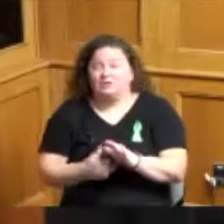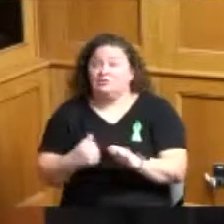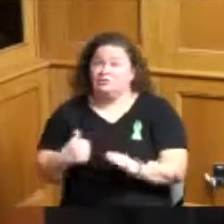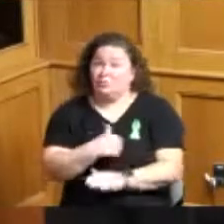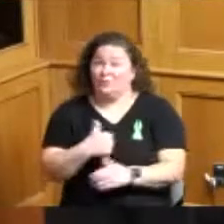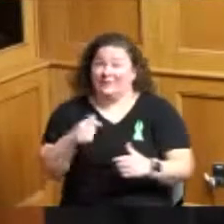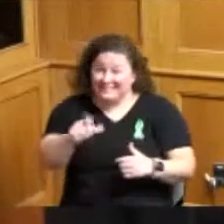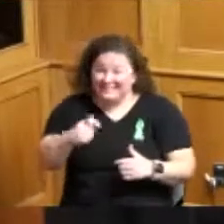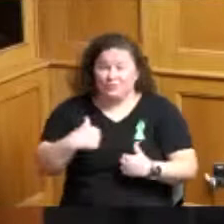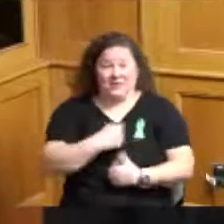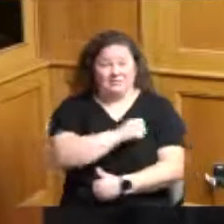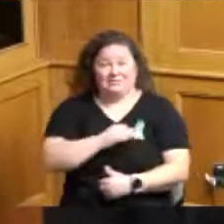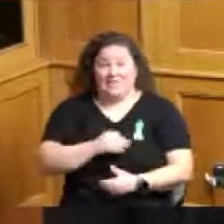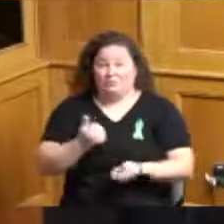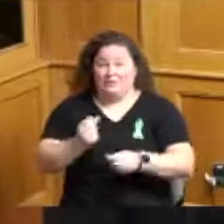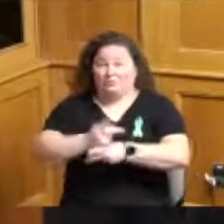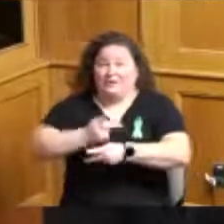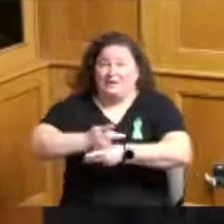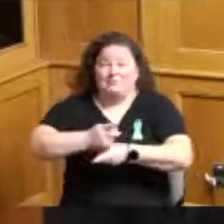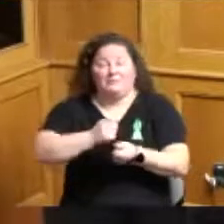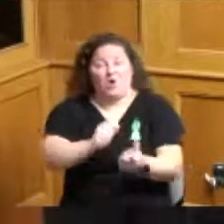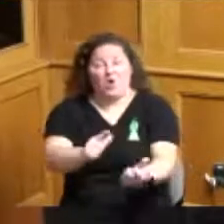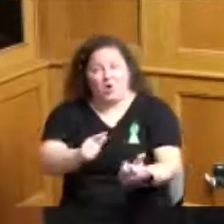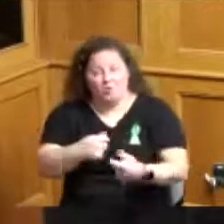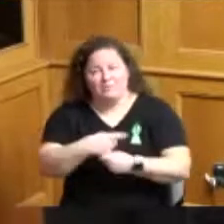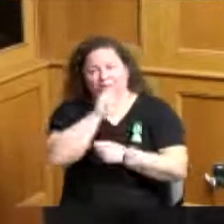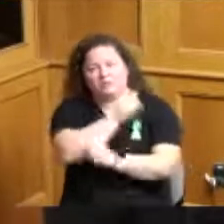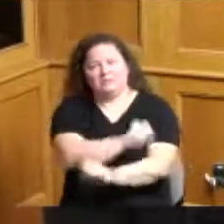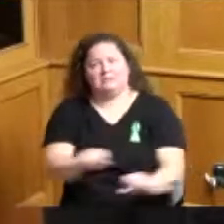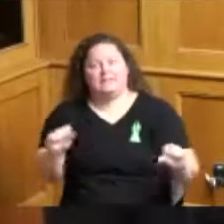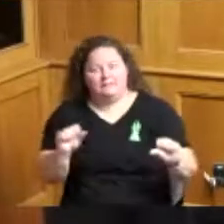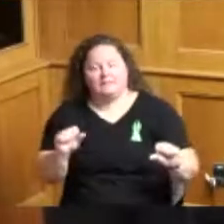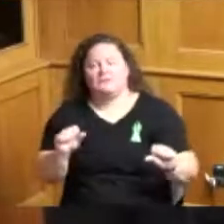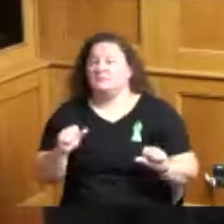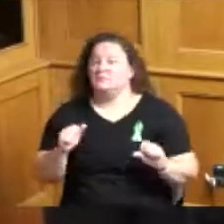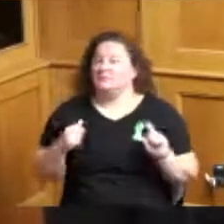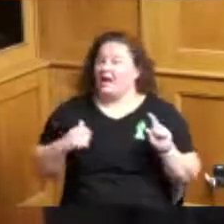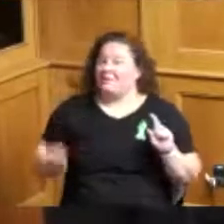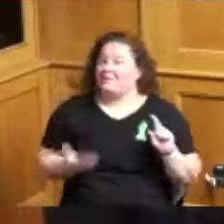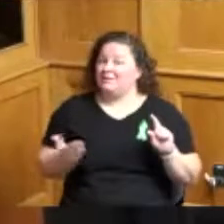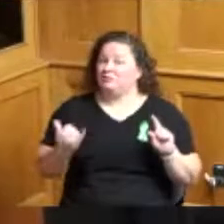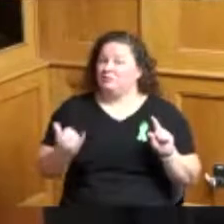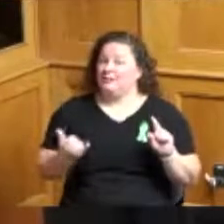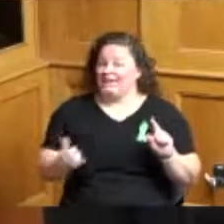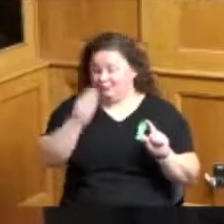on behalf of our board I'm here today to express concern with the ARPA funding recommendations